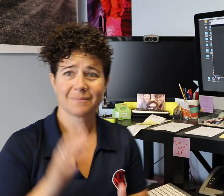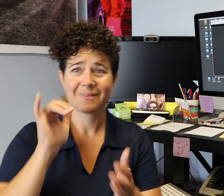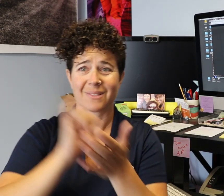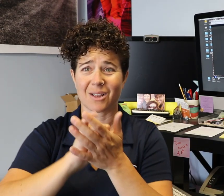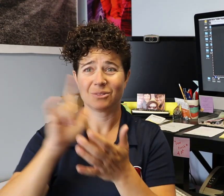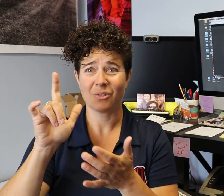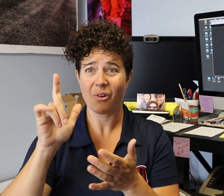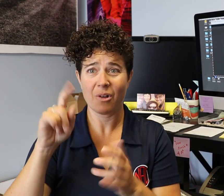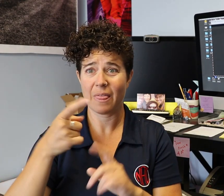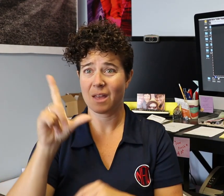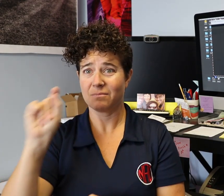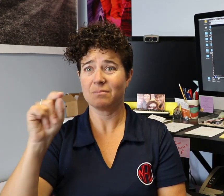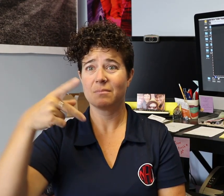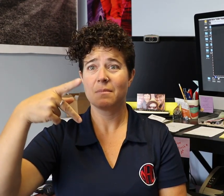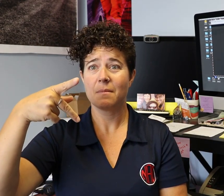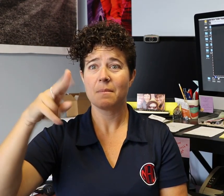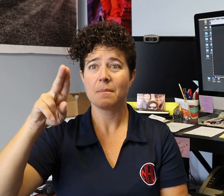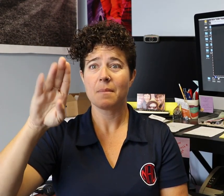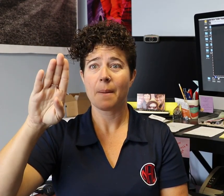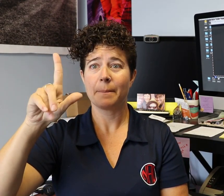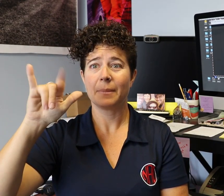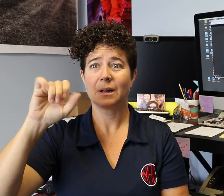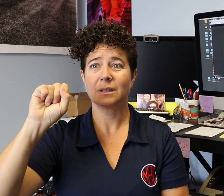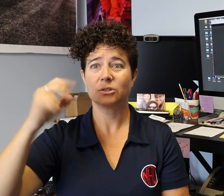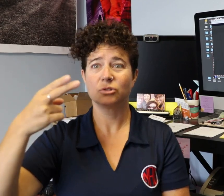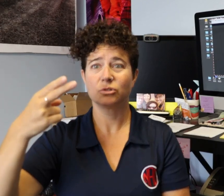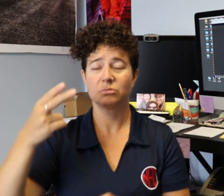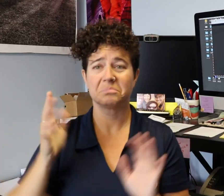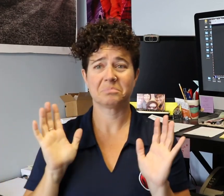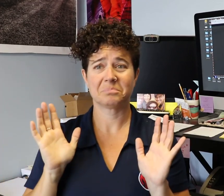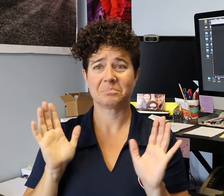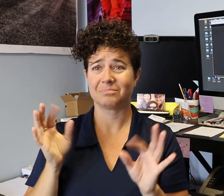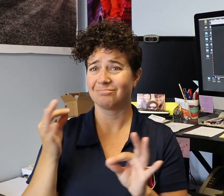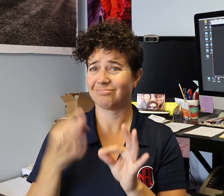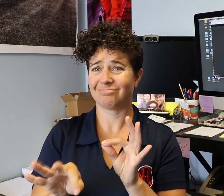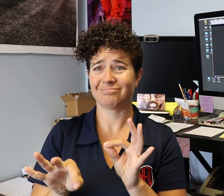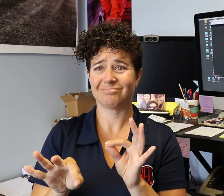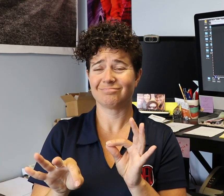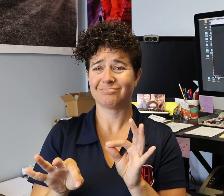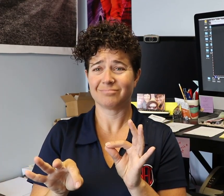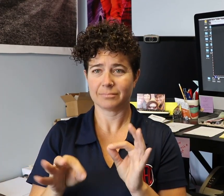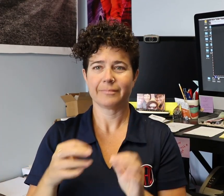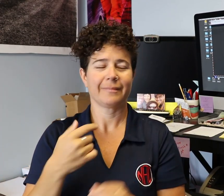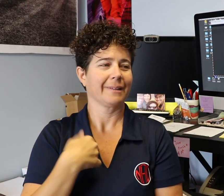And that's it. From there, you can publish the video. Again, it's a simple process.